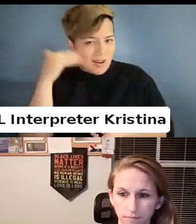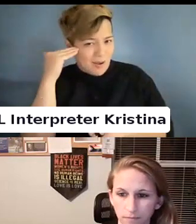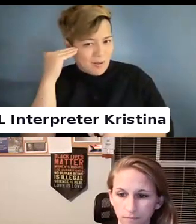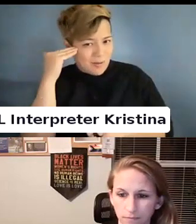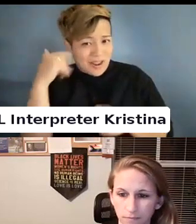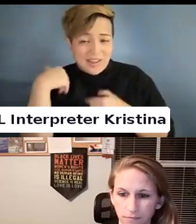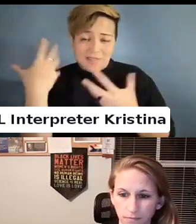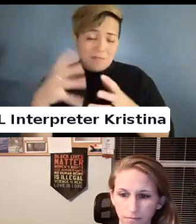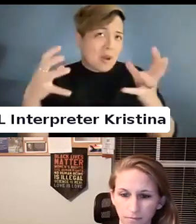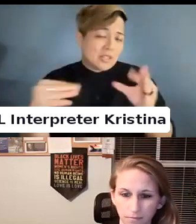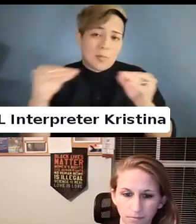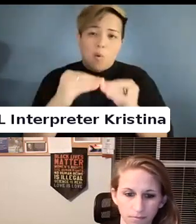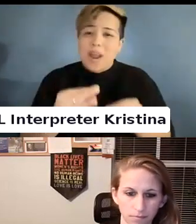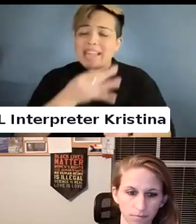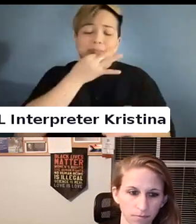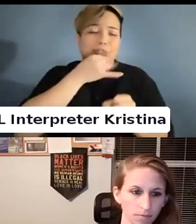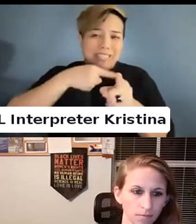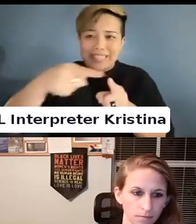much more expertise.